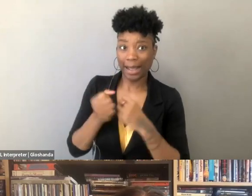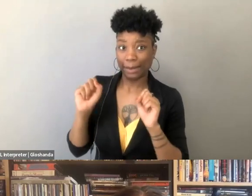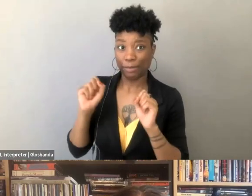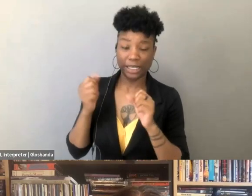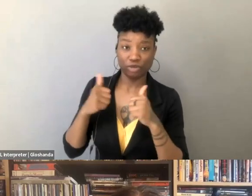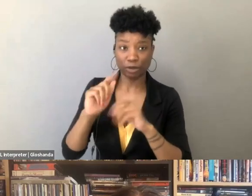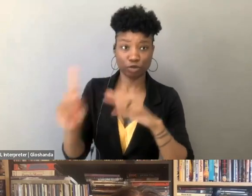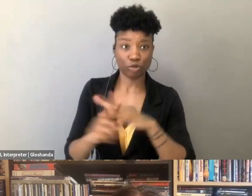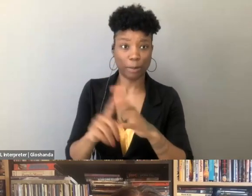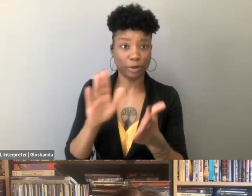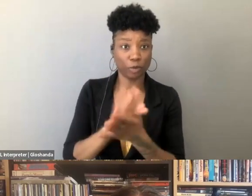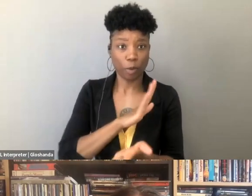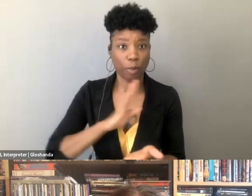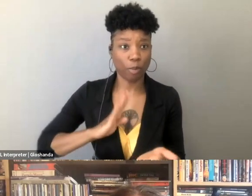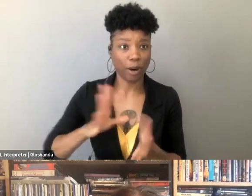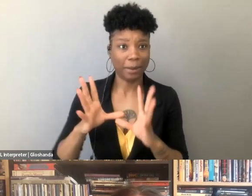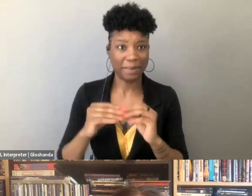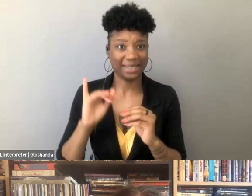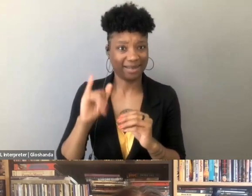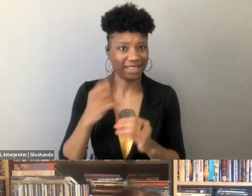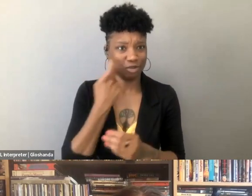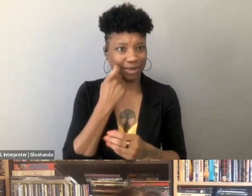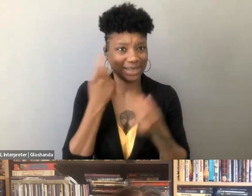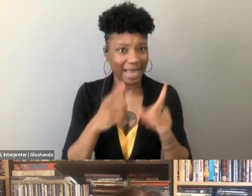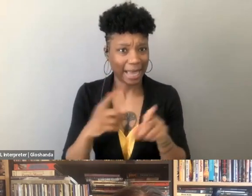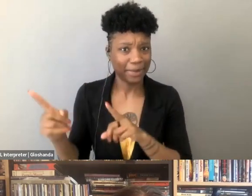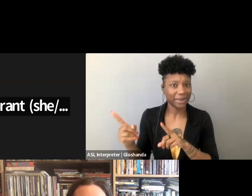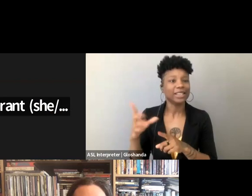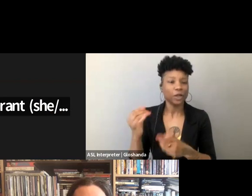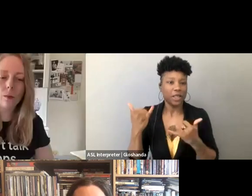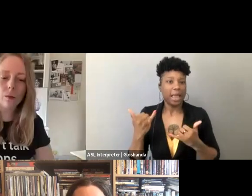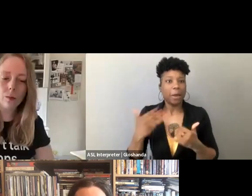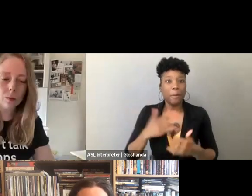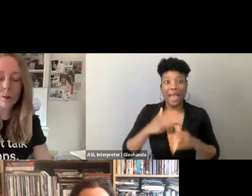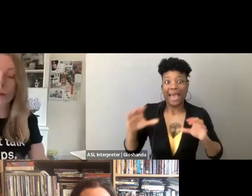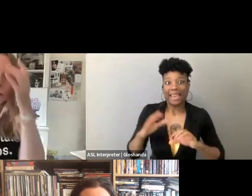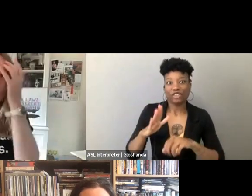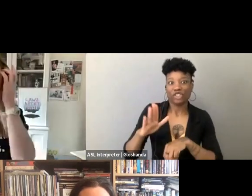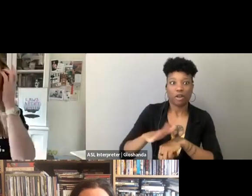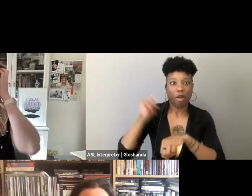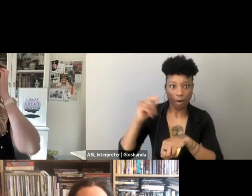we have not been, and we need to be. So that would be my kind of action item call for folks on the call.